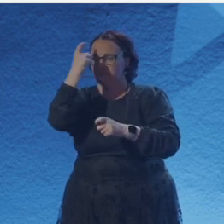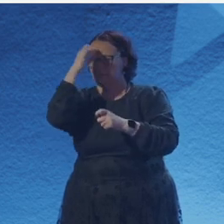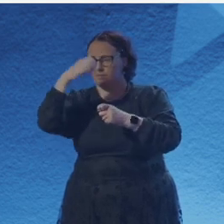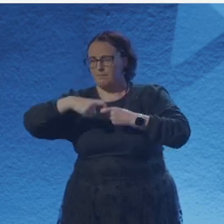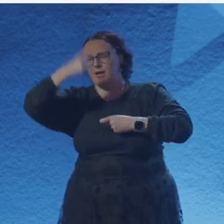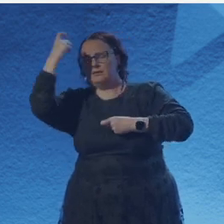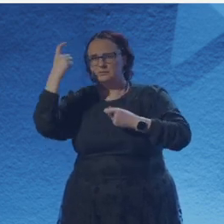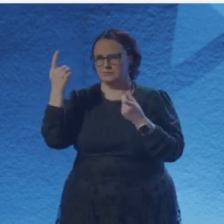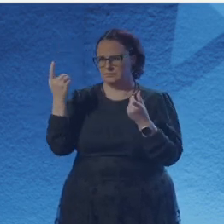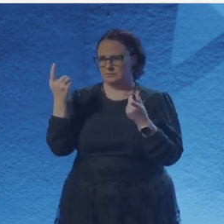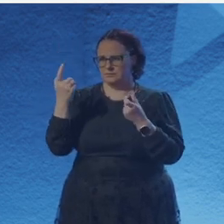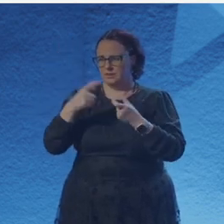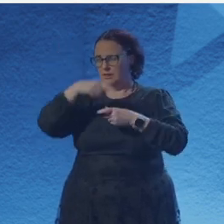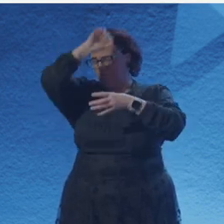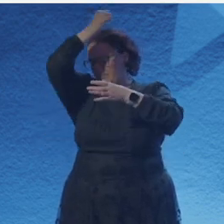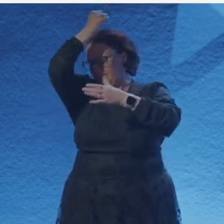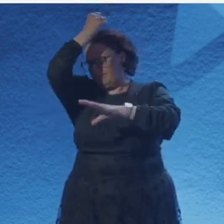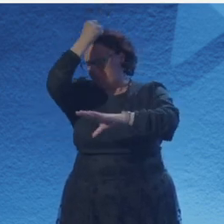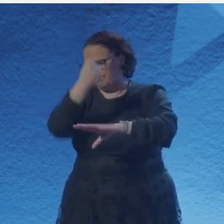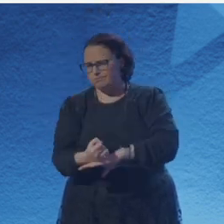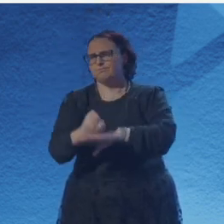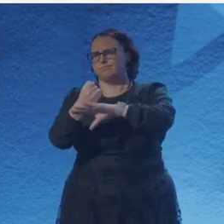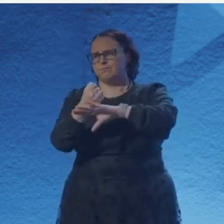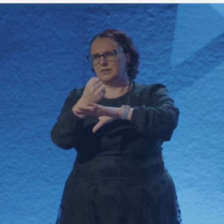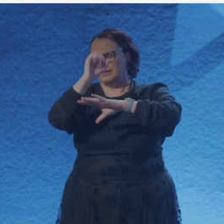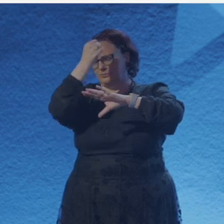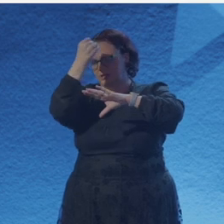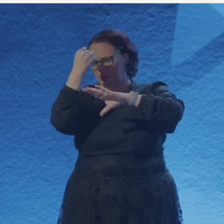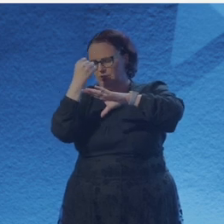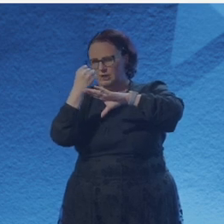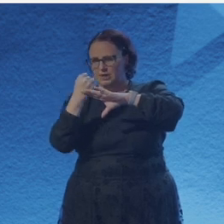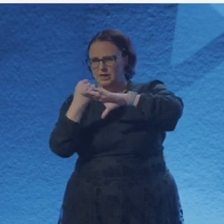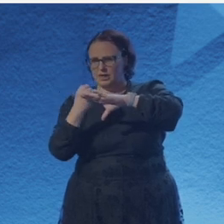I wonder if I could will it to happen? The cable umbilical designed to keep me